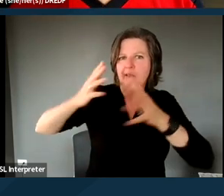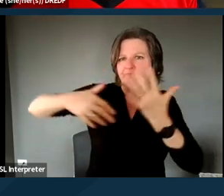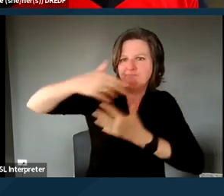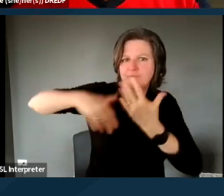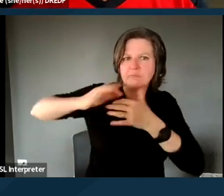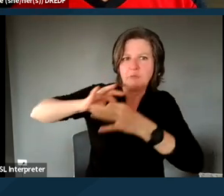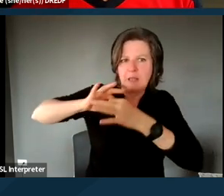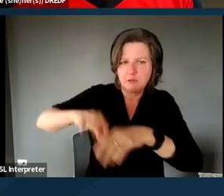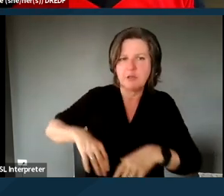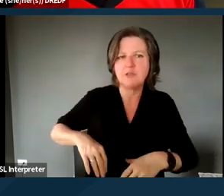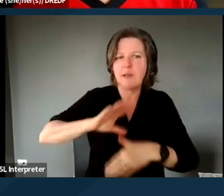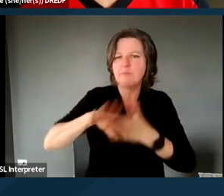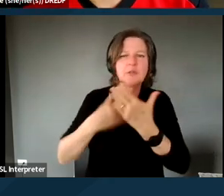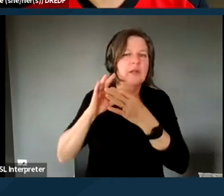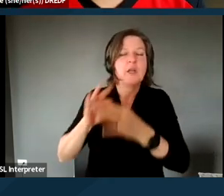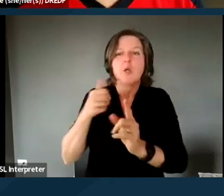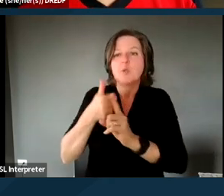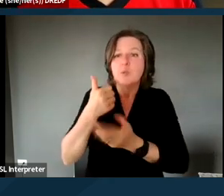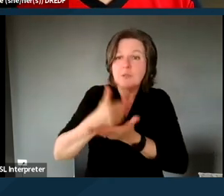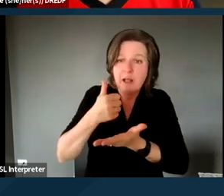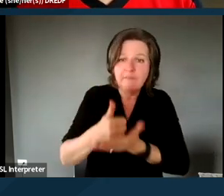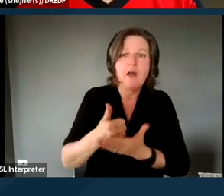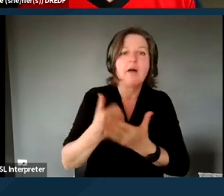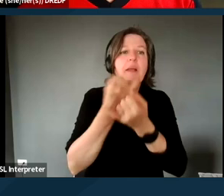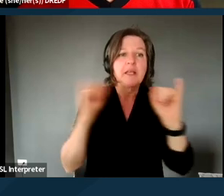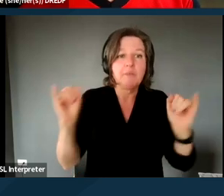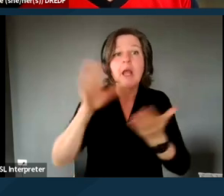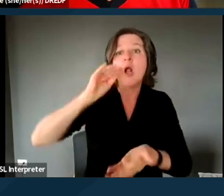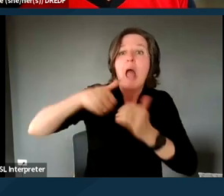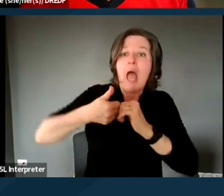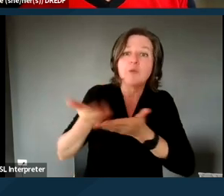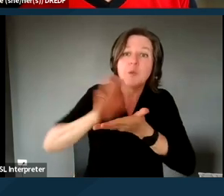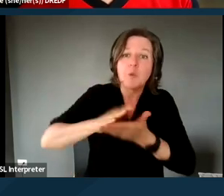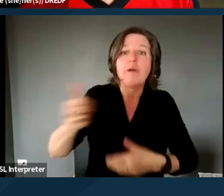and independence needs of learning how to cope for yourself, cleaning, money management, and so forth.